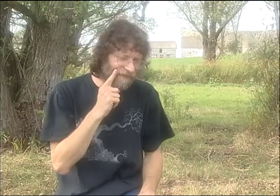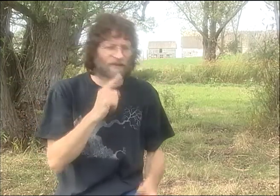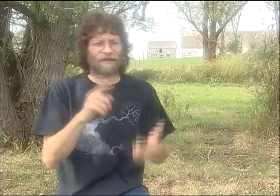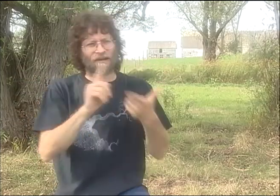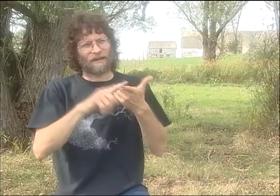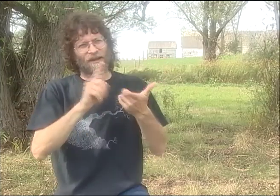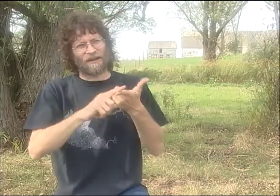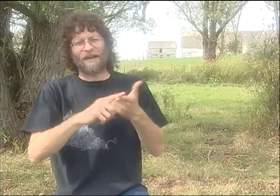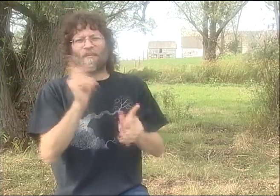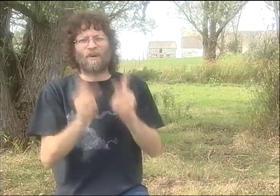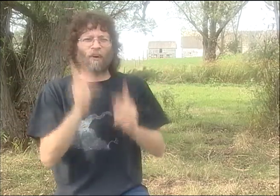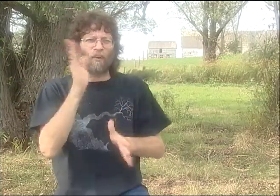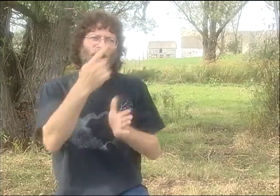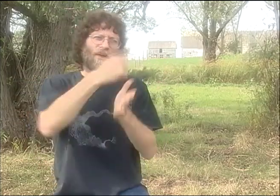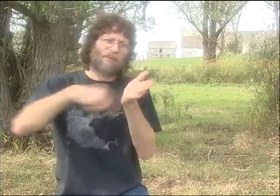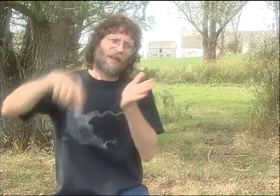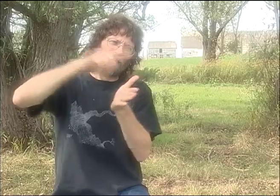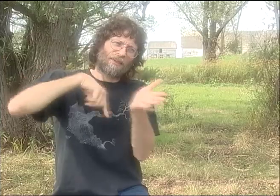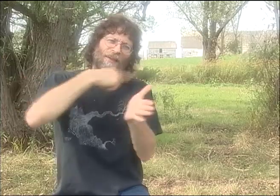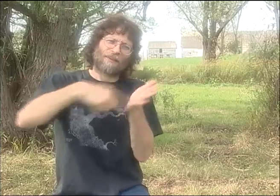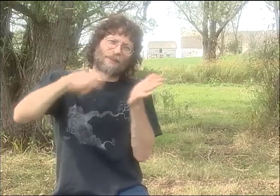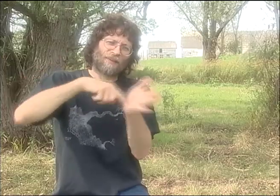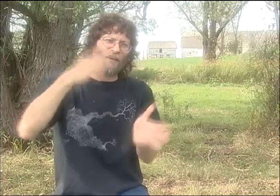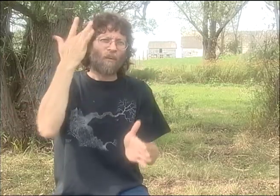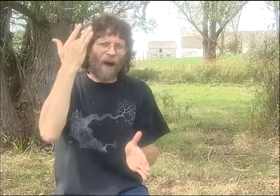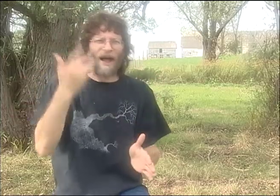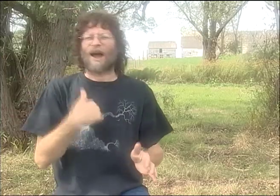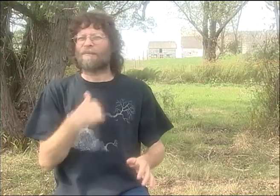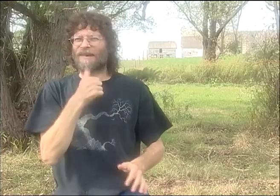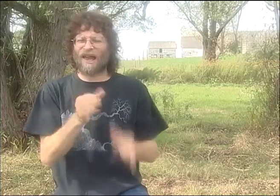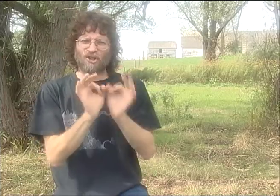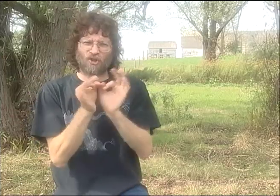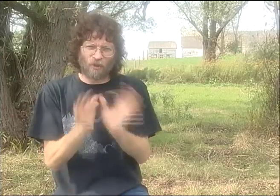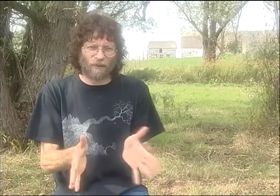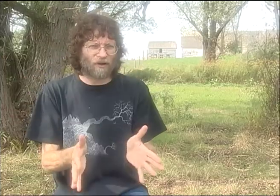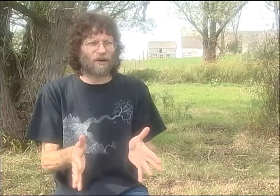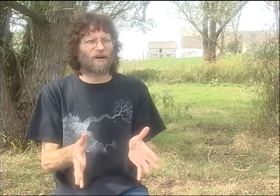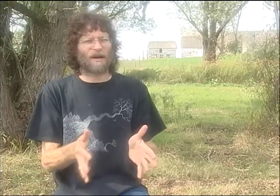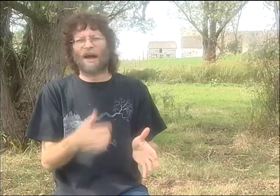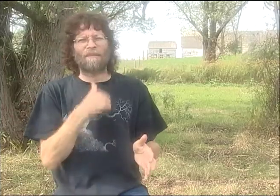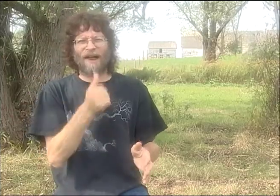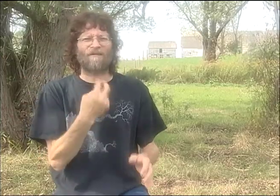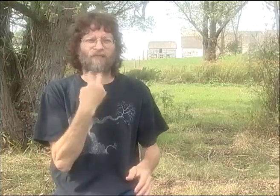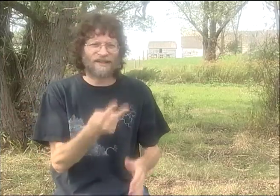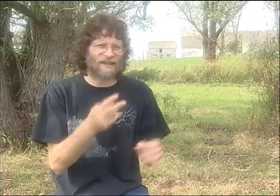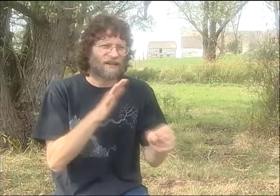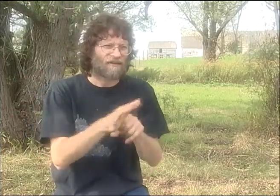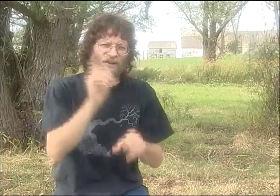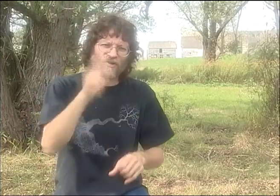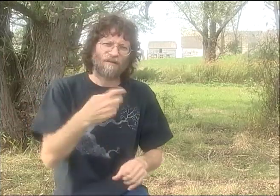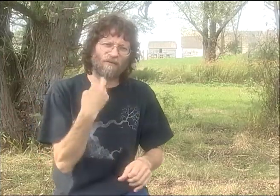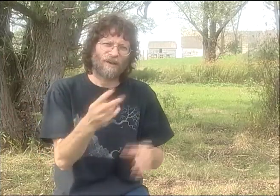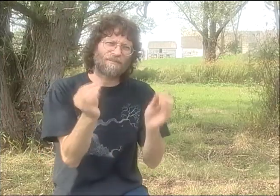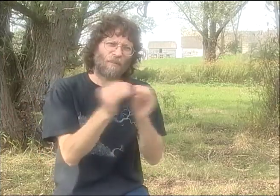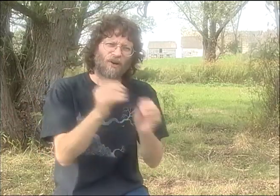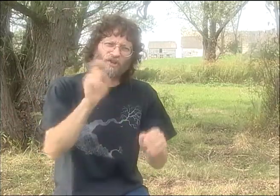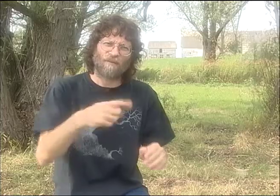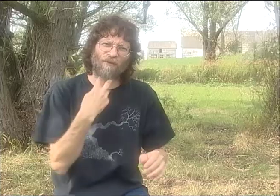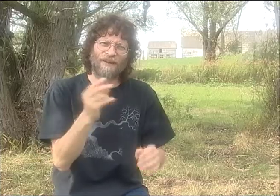I HOPED I WOULDN'T GET CRITICIZED TOO MUCH, BECAUSE, HERE I AM, A HEARING PERSON WORKING WITH A DEAF PERSON. ALL THIS CRITICISM I WAS AFRAID OF.